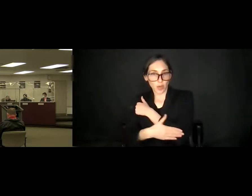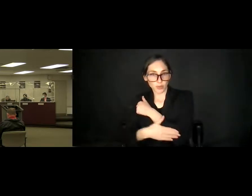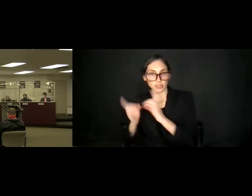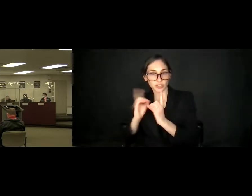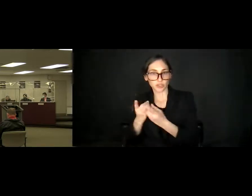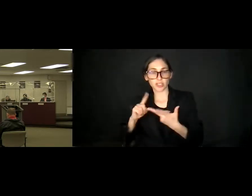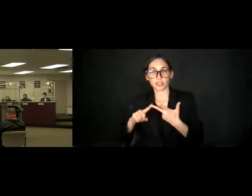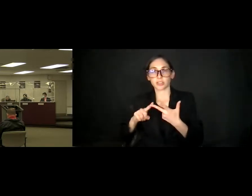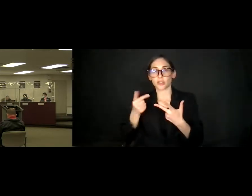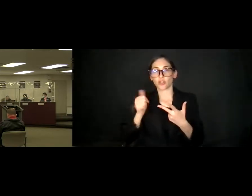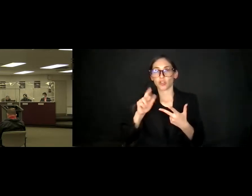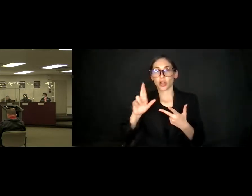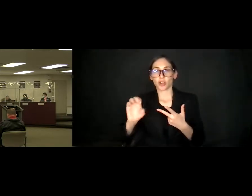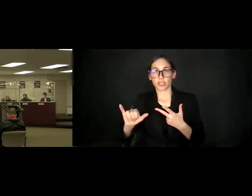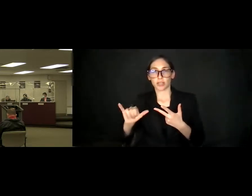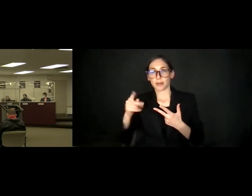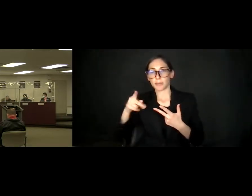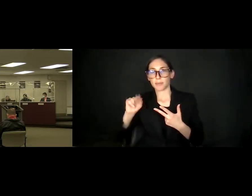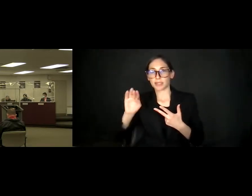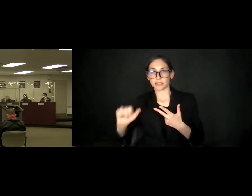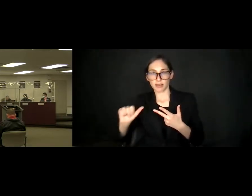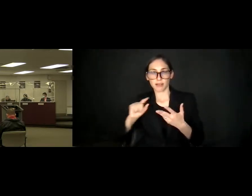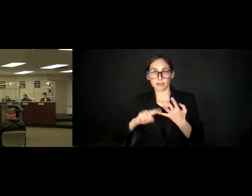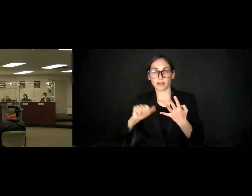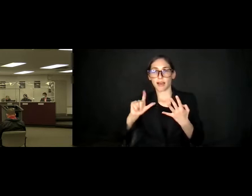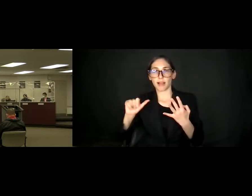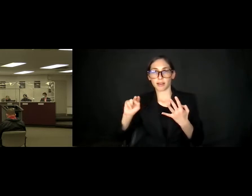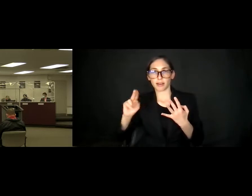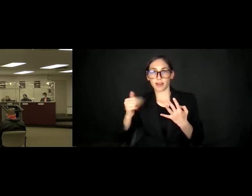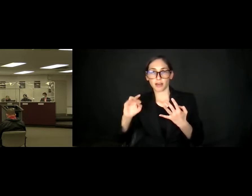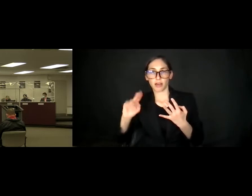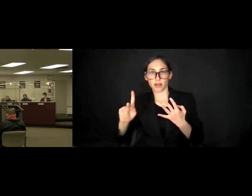Gregory Pensa, Allan Hancock Joint Community College District.